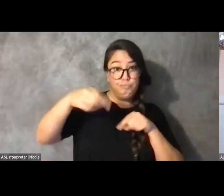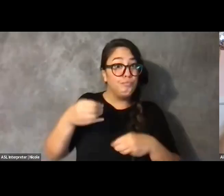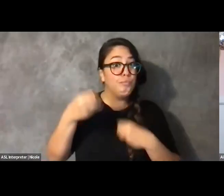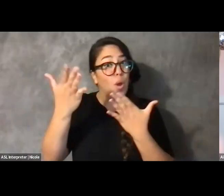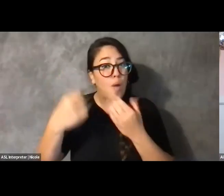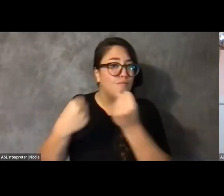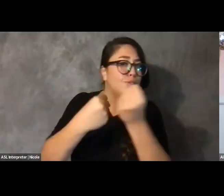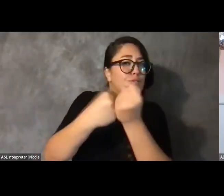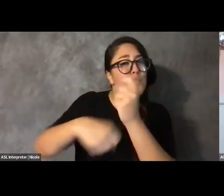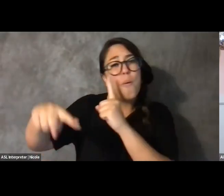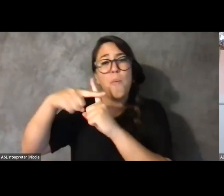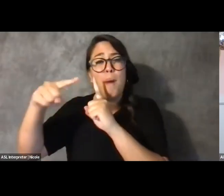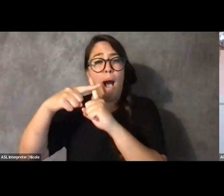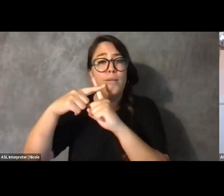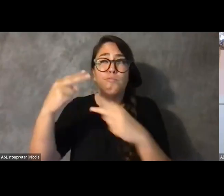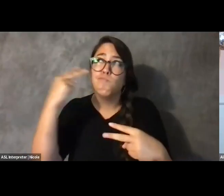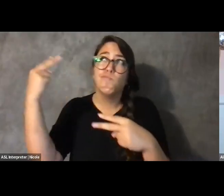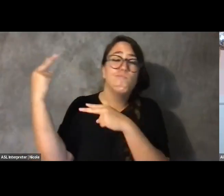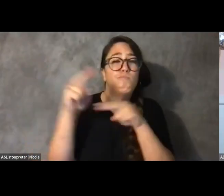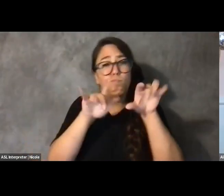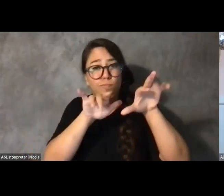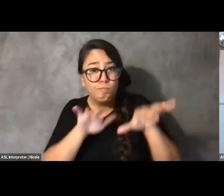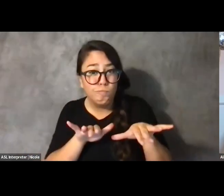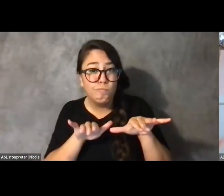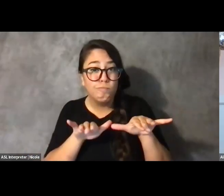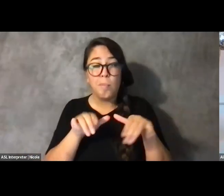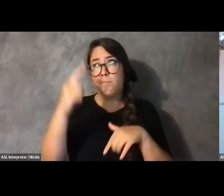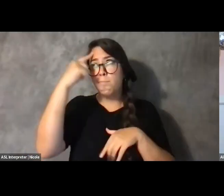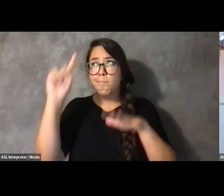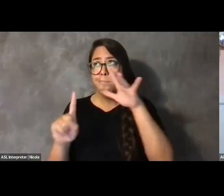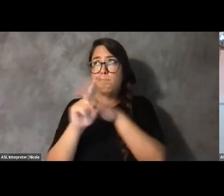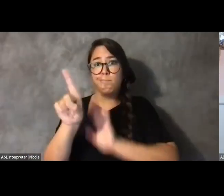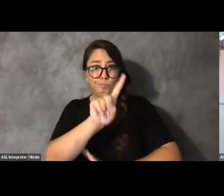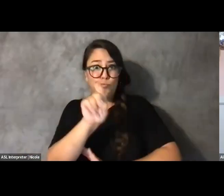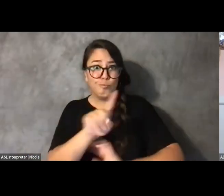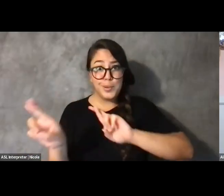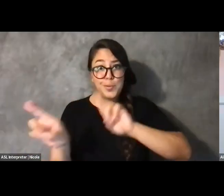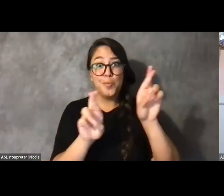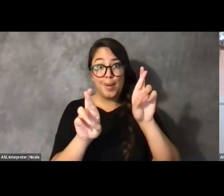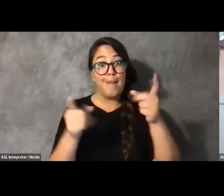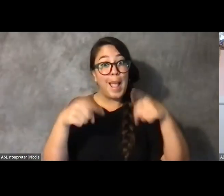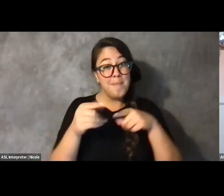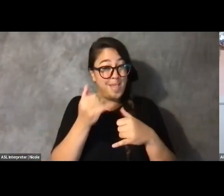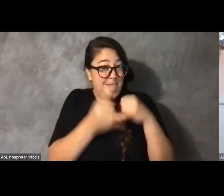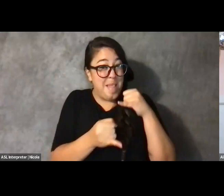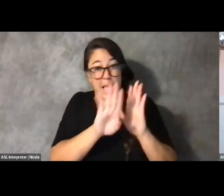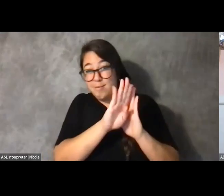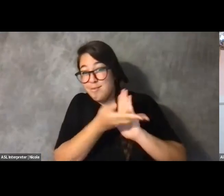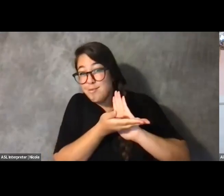invite, reflection, load up your questions. And then when we get to the Q&A, I'll help and relay that to the performers.